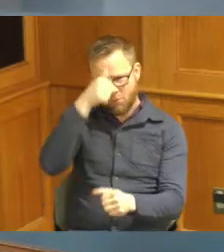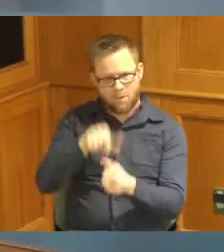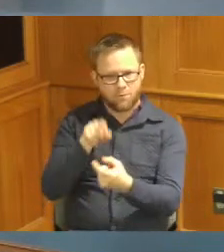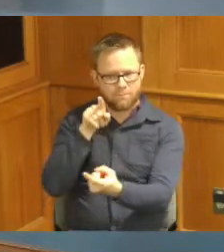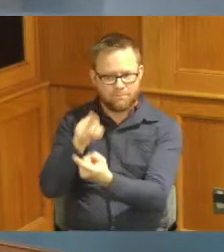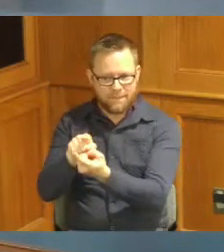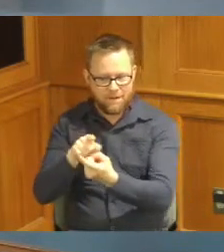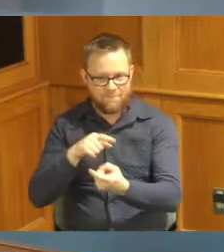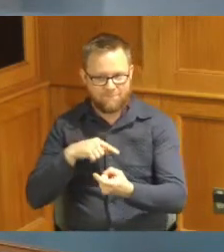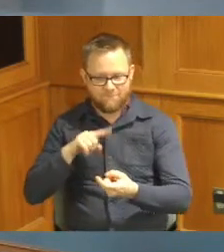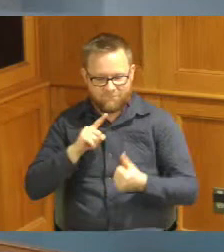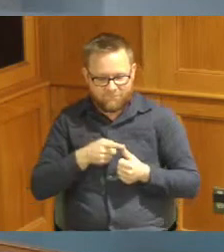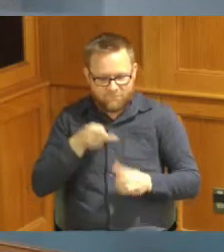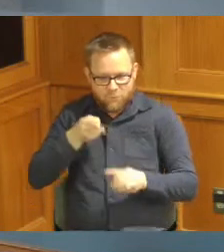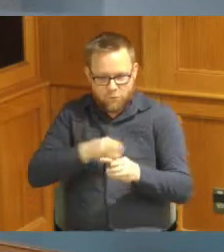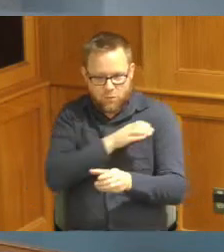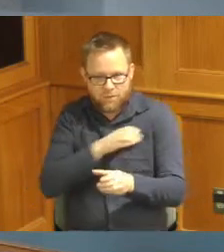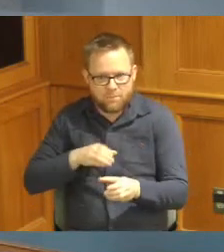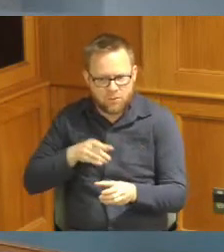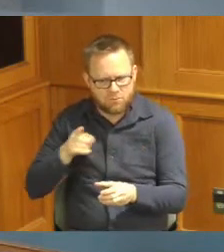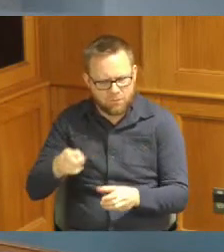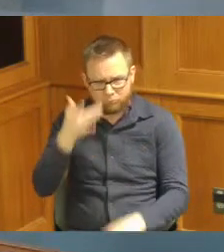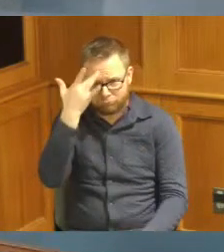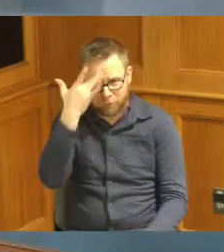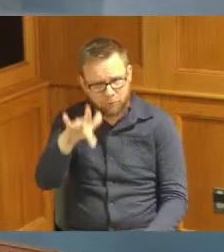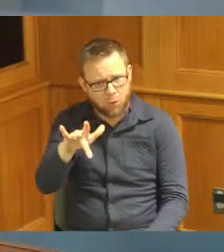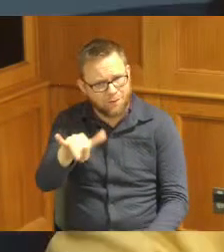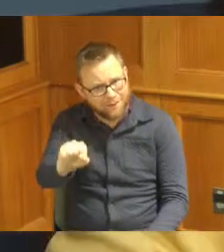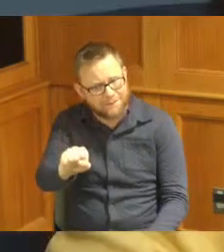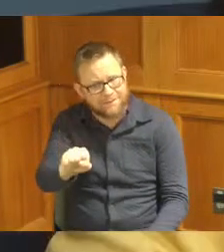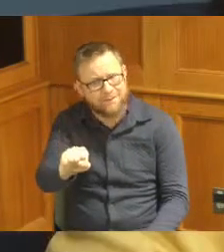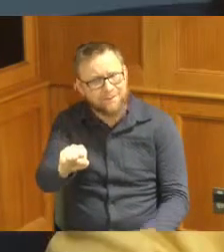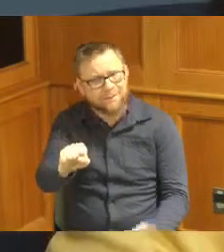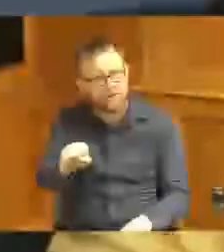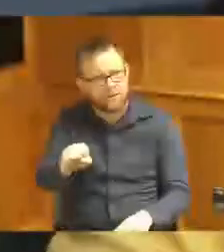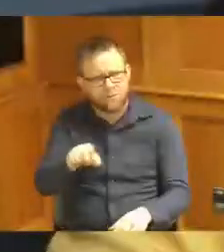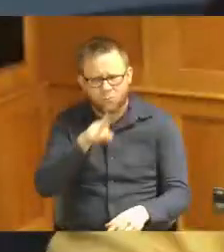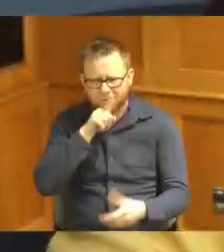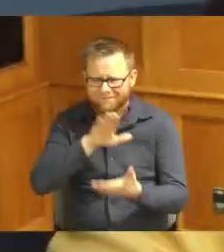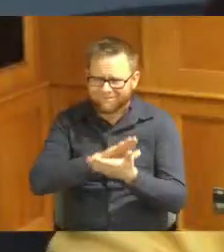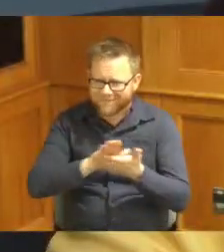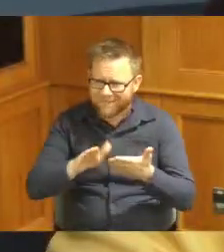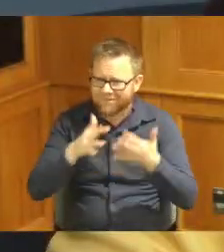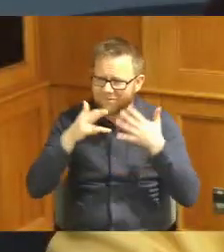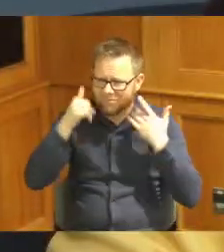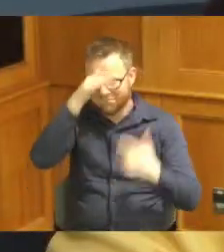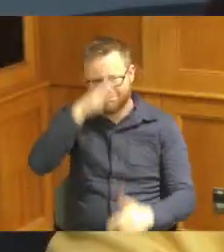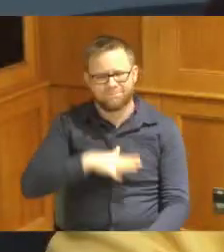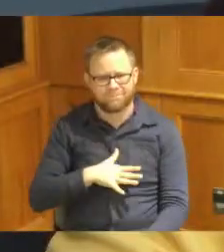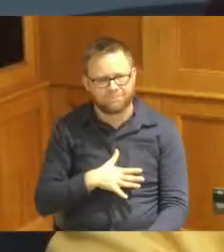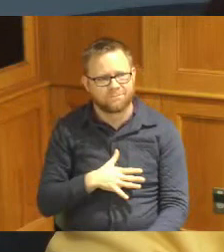as Commissioner but he's not only smart but genuinely a nice guy and so when I and that's